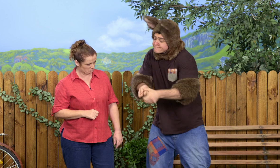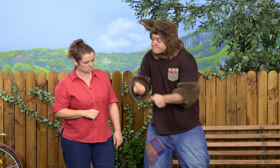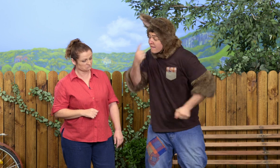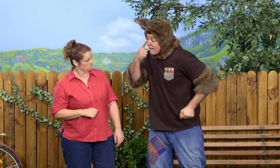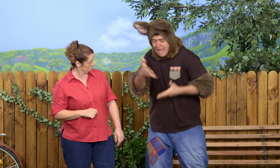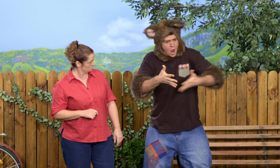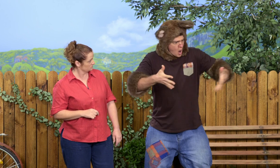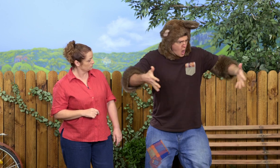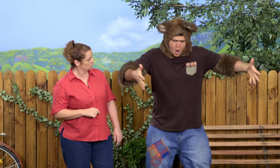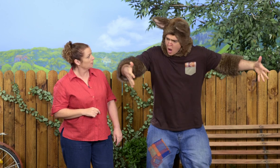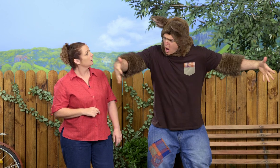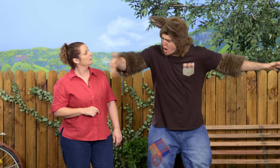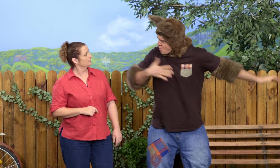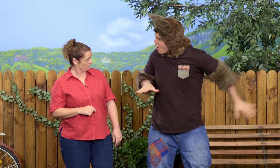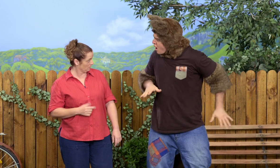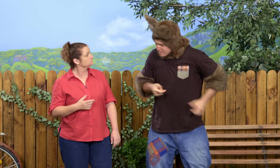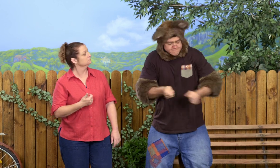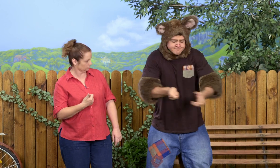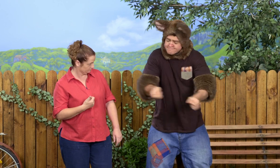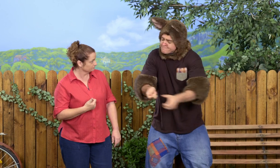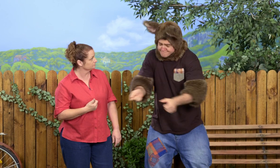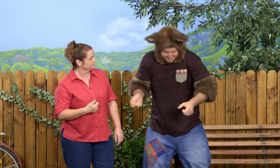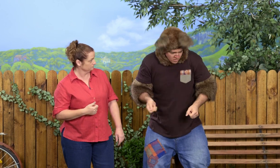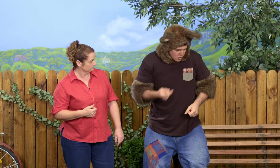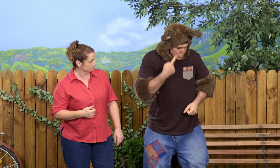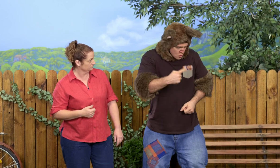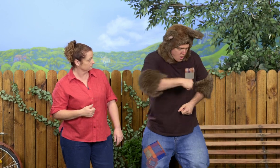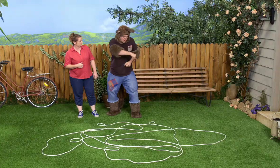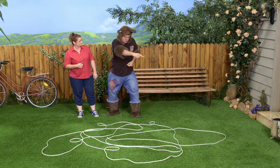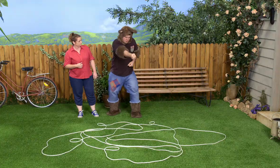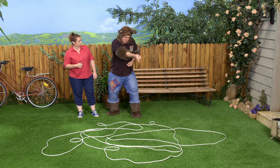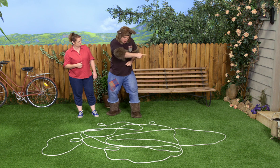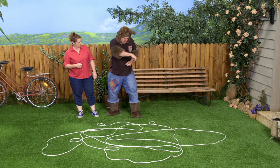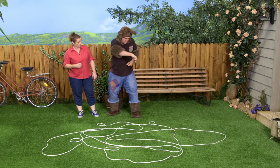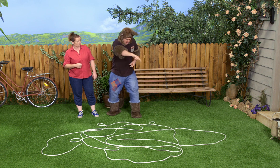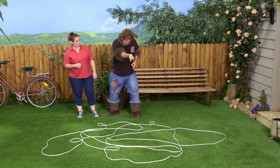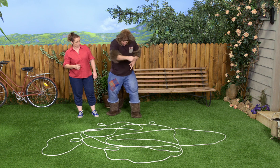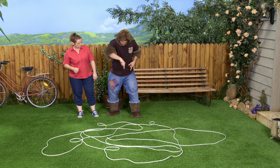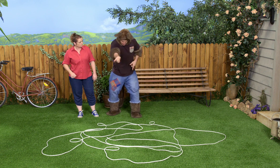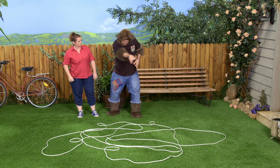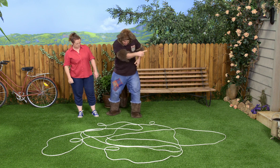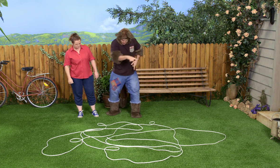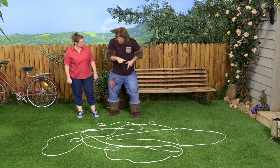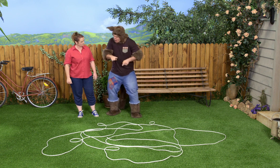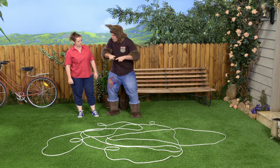As I was laying it out on the ground, I saw it making some nice shapes. Lots of different shapes.